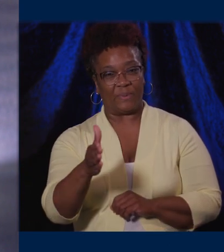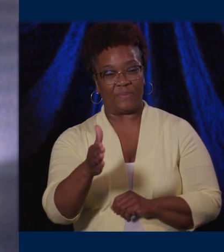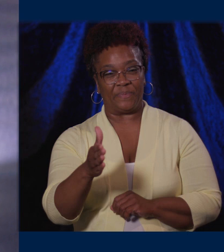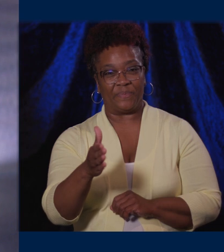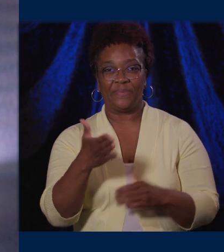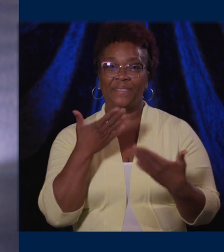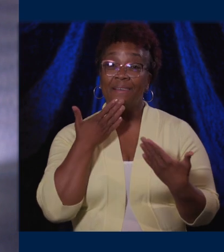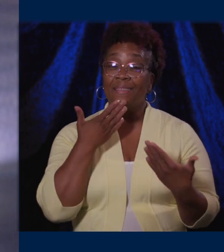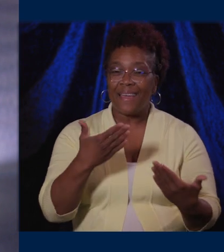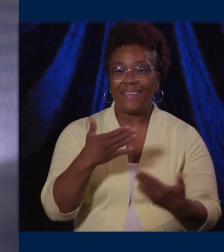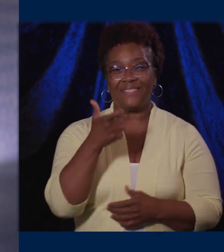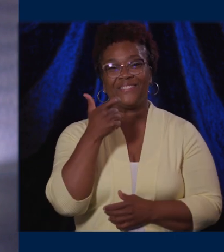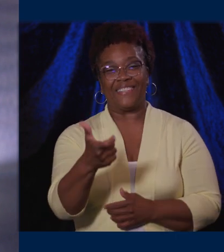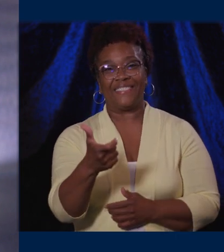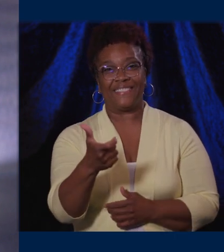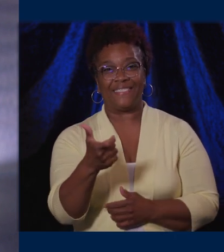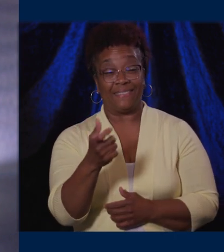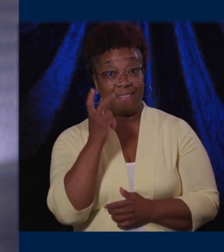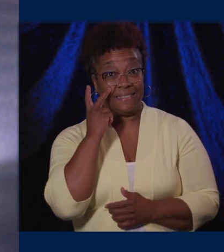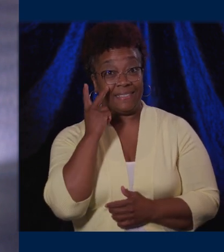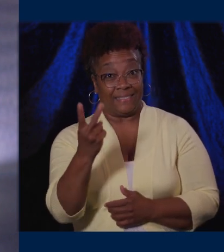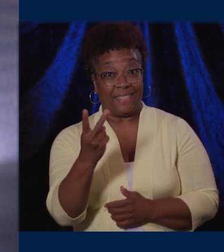Thanks again for joining me, and I’ll see you in August.